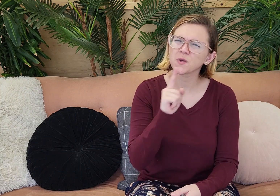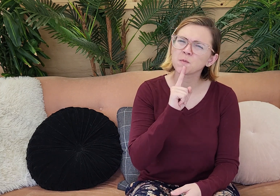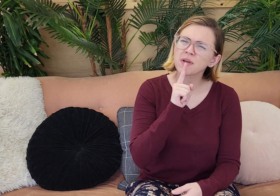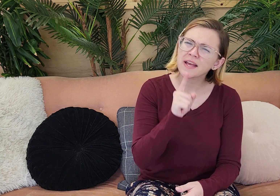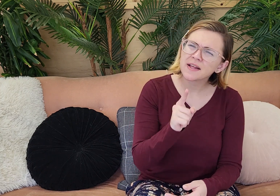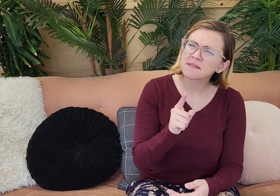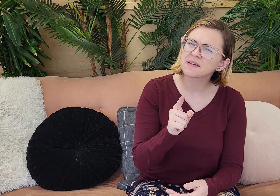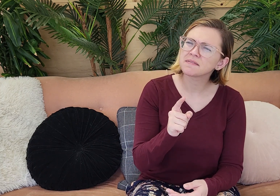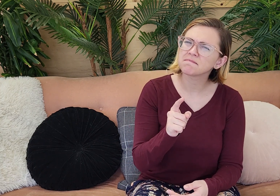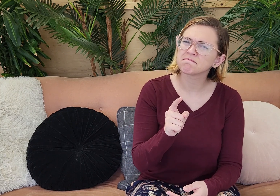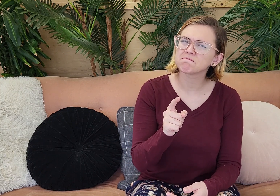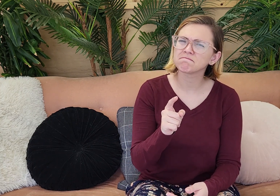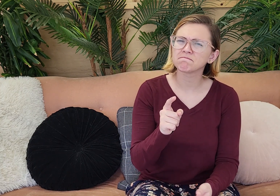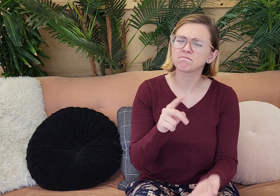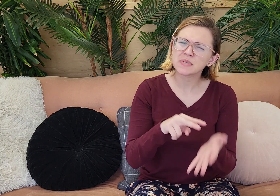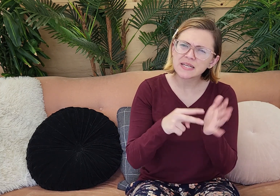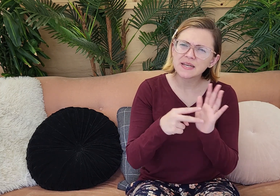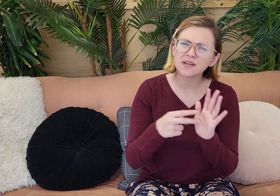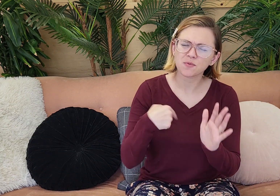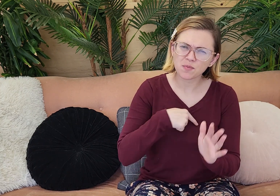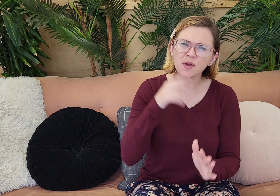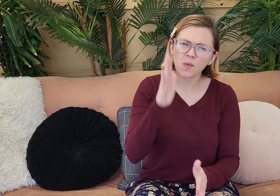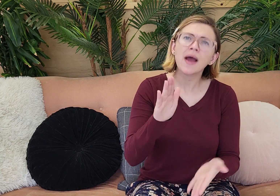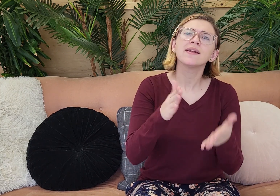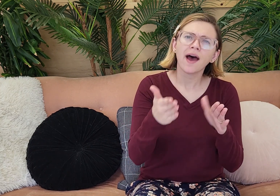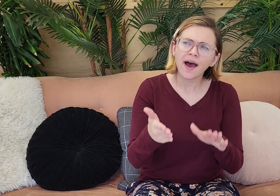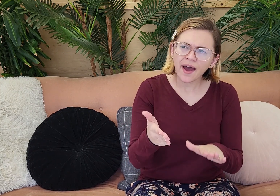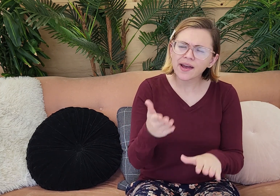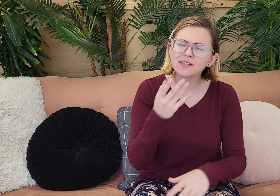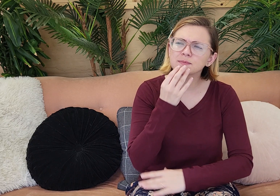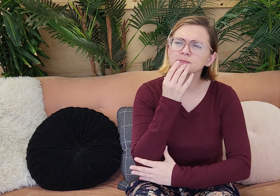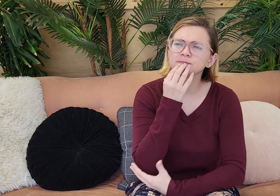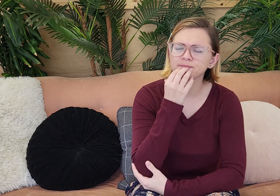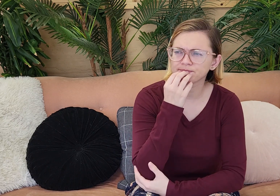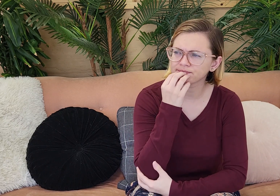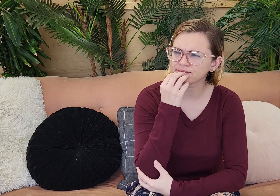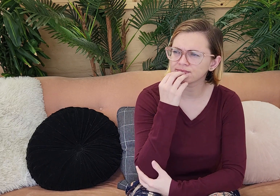interaction. "Did God really mean that we would die?